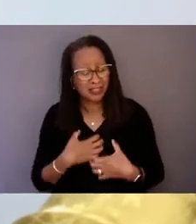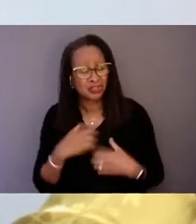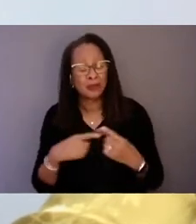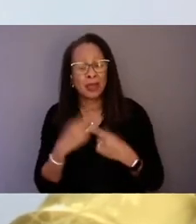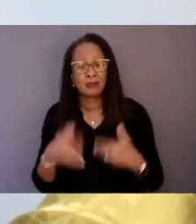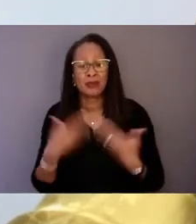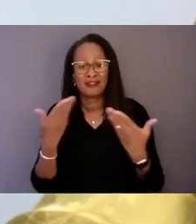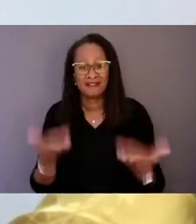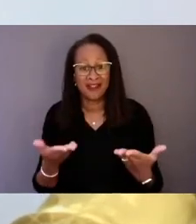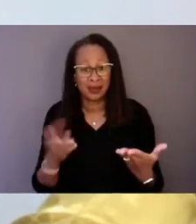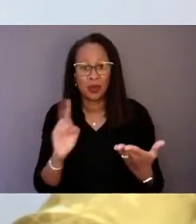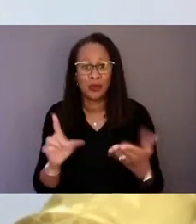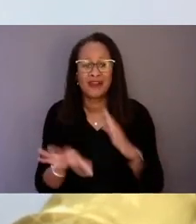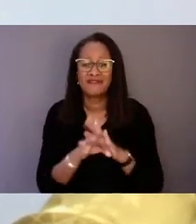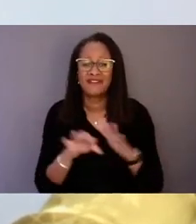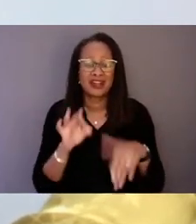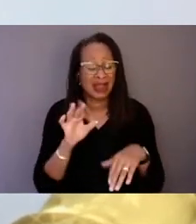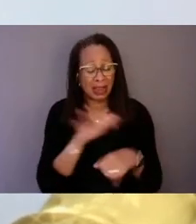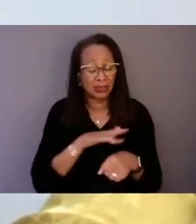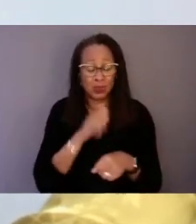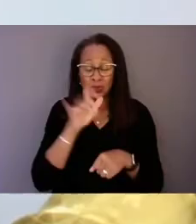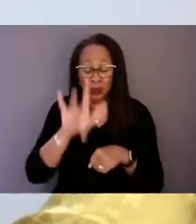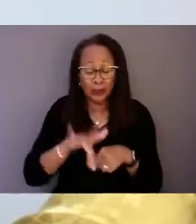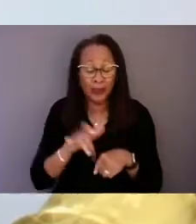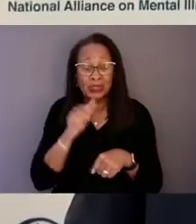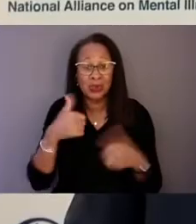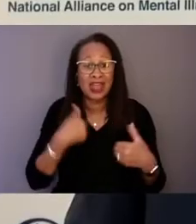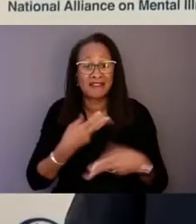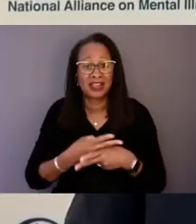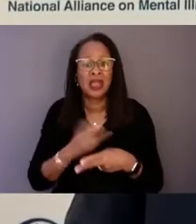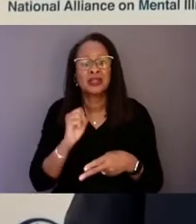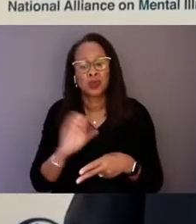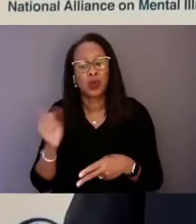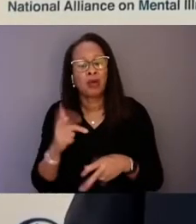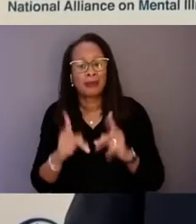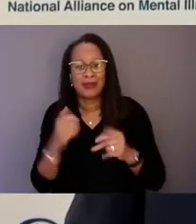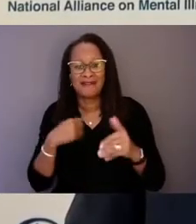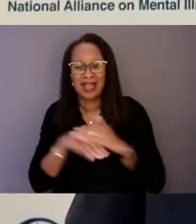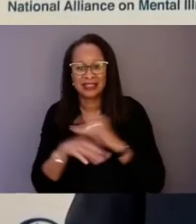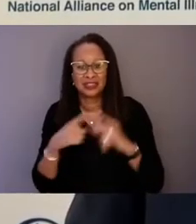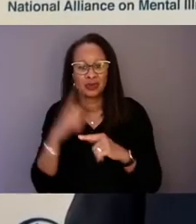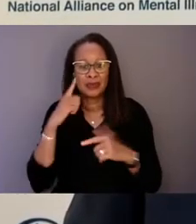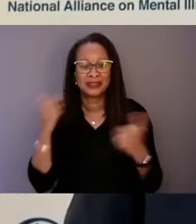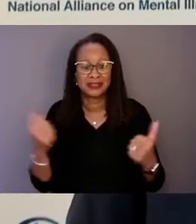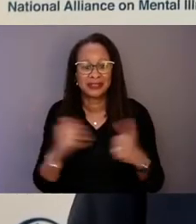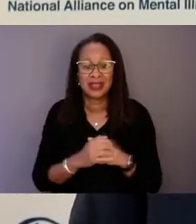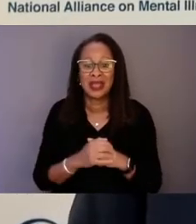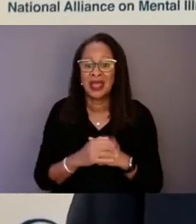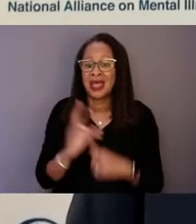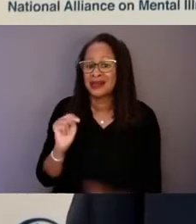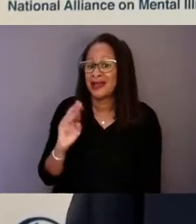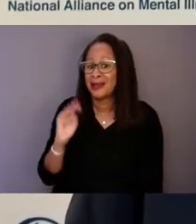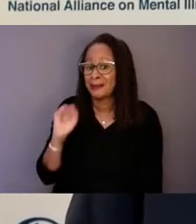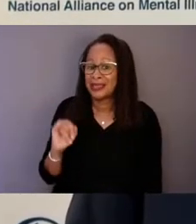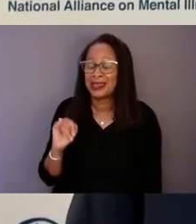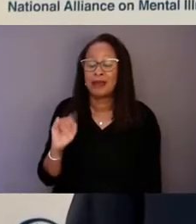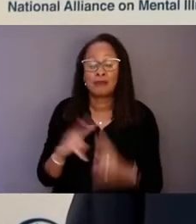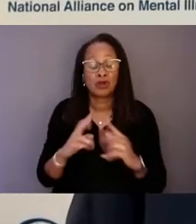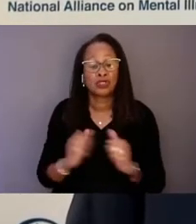so that all people can have access to mental health support they deserve. NAMI partners with local affiliates and programs to meet people where they are,